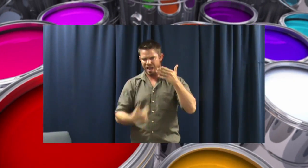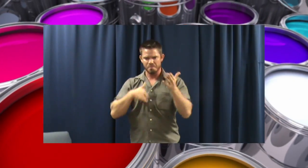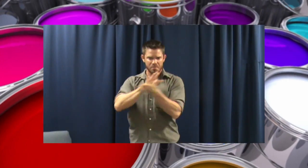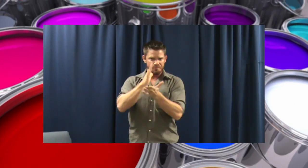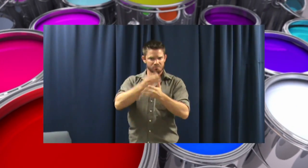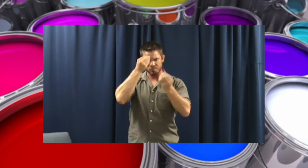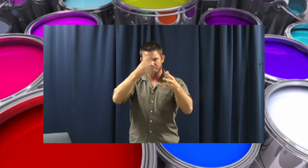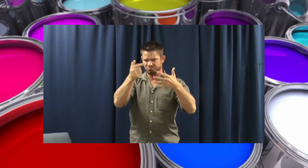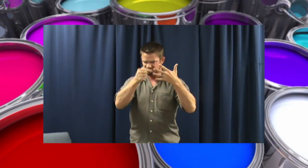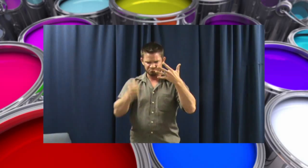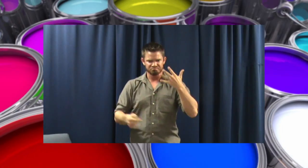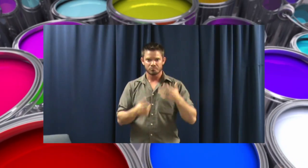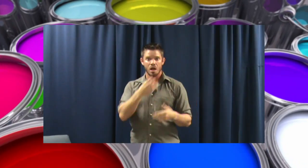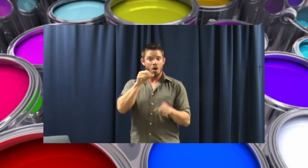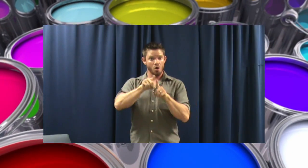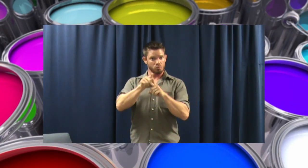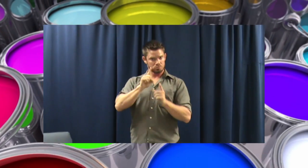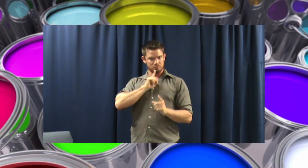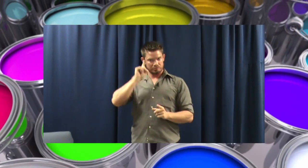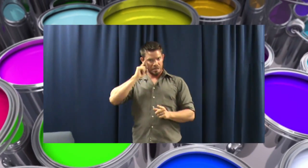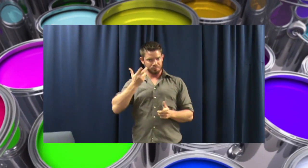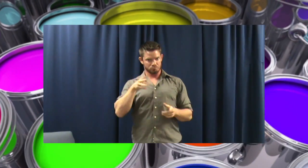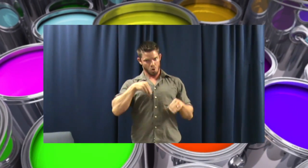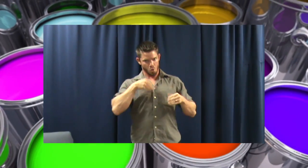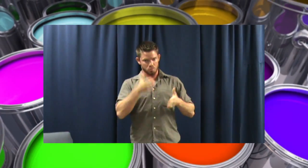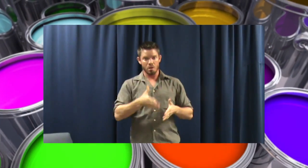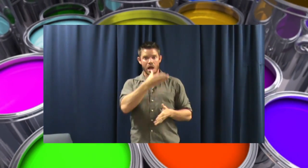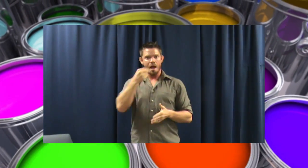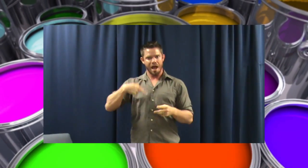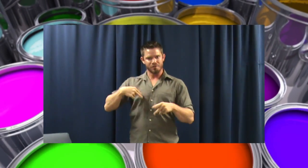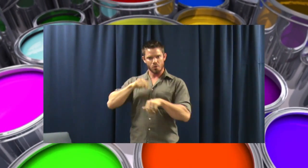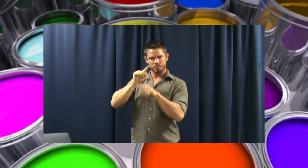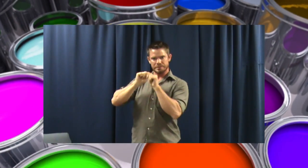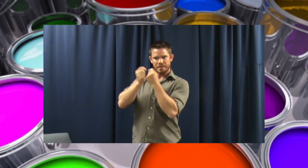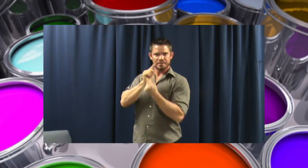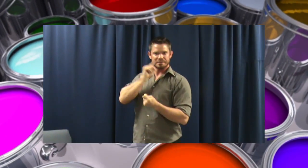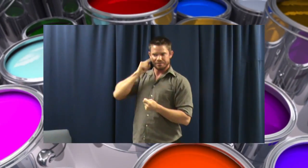and we cover everything that you can imagine. I'm not only a deaf owner, but my team is